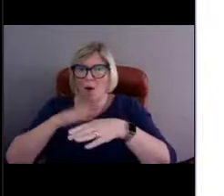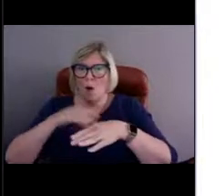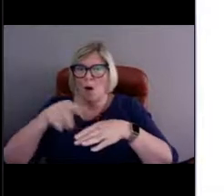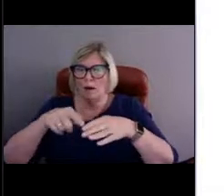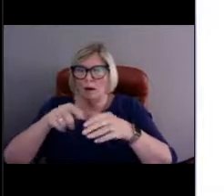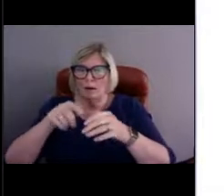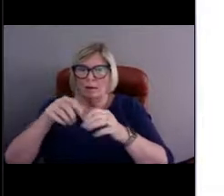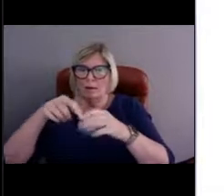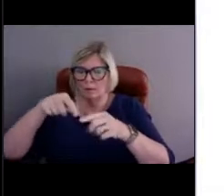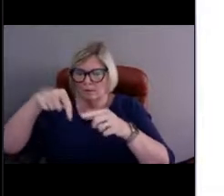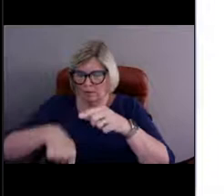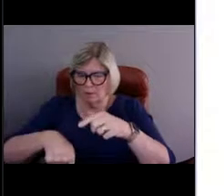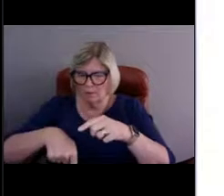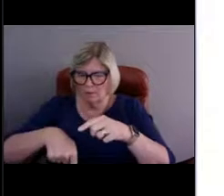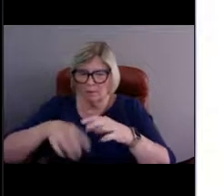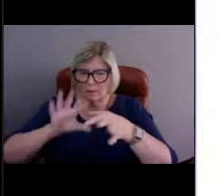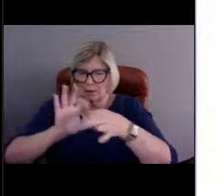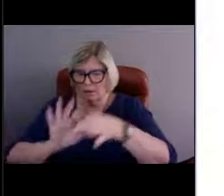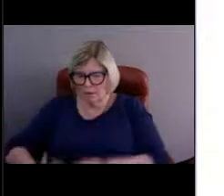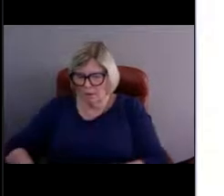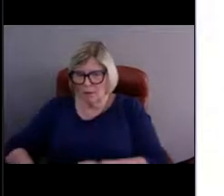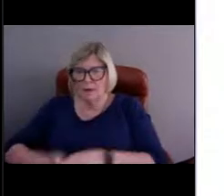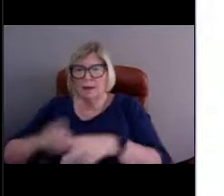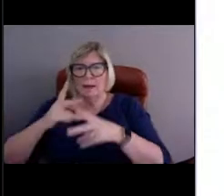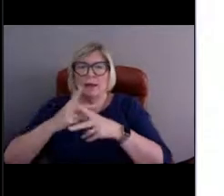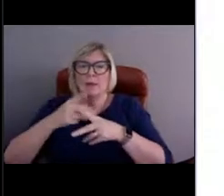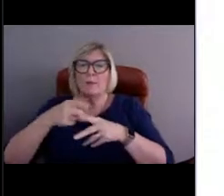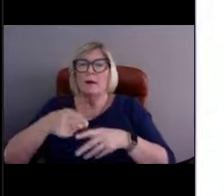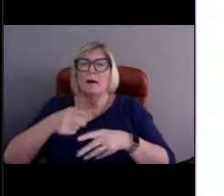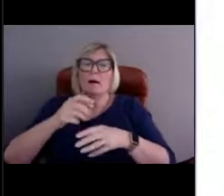and keeps the equipment protected, keeps the sea floor protected.